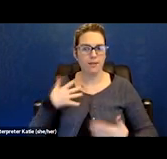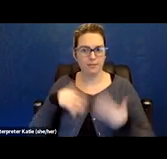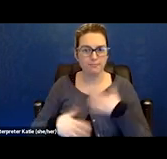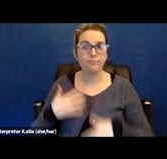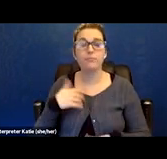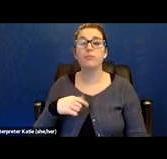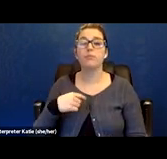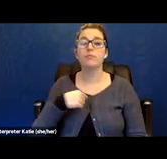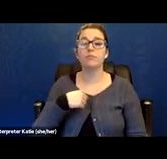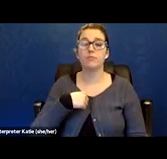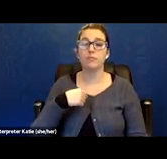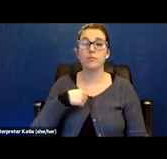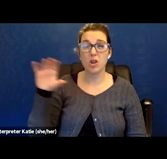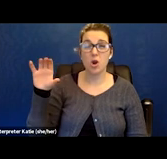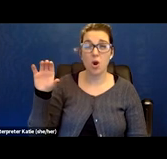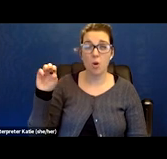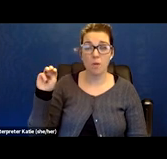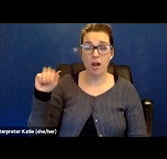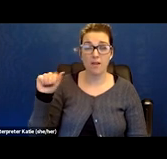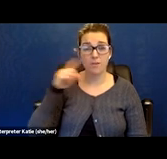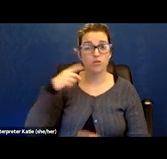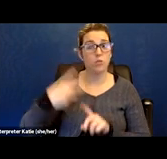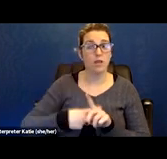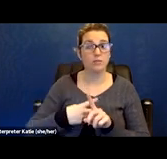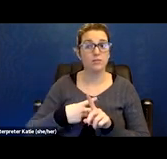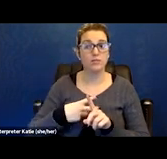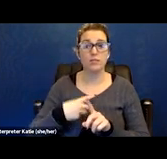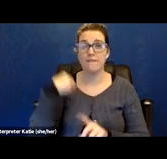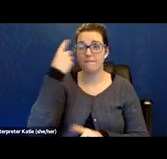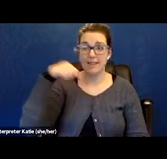and in a coma for two months while the machines did the work